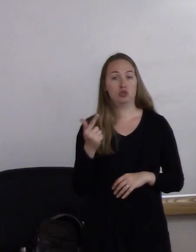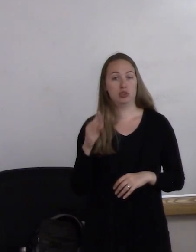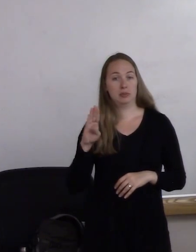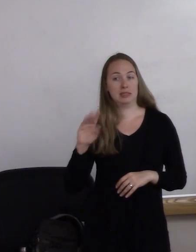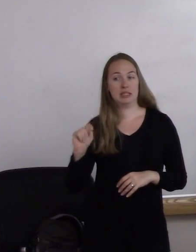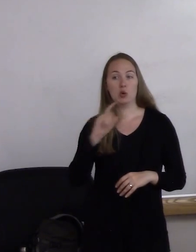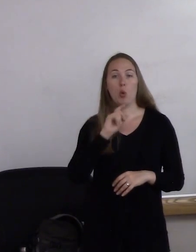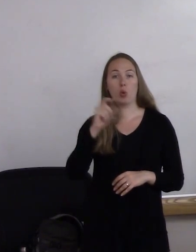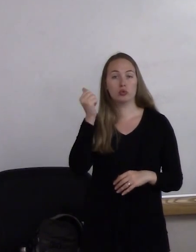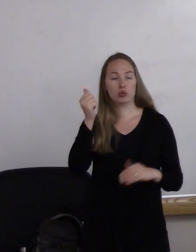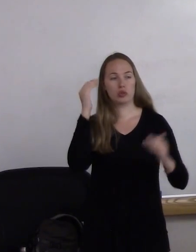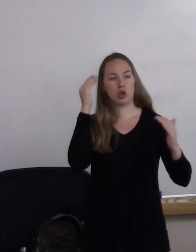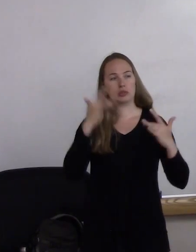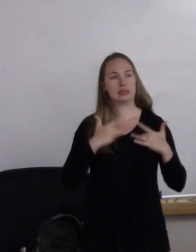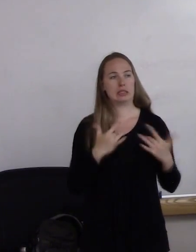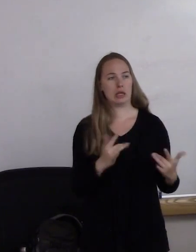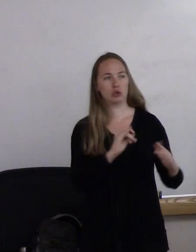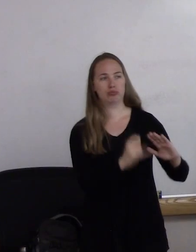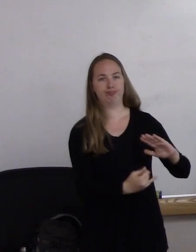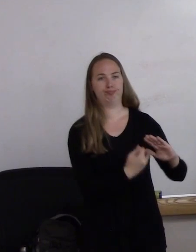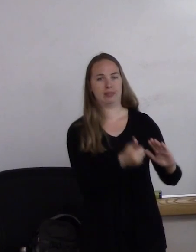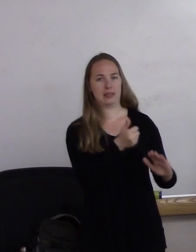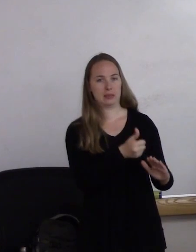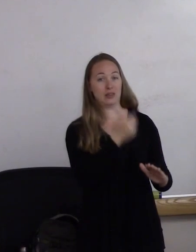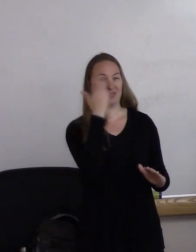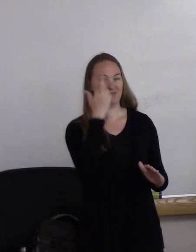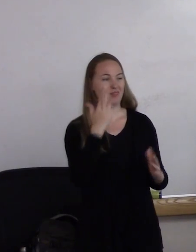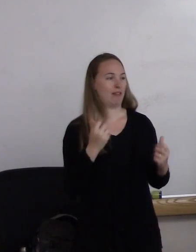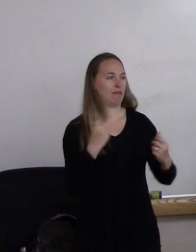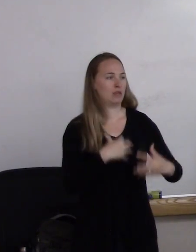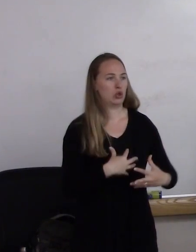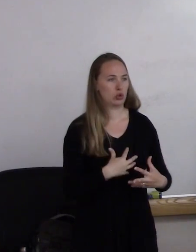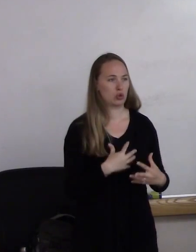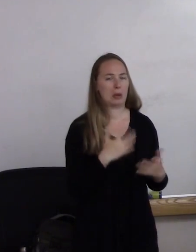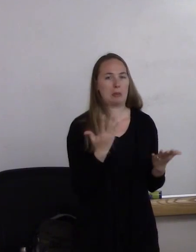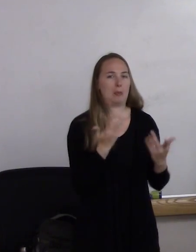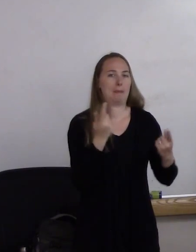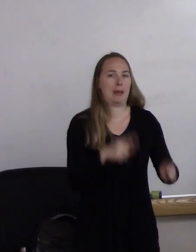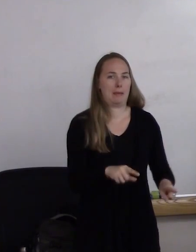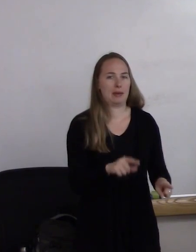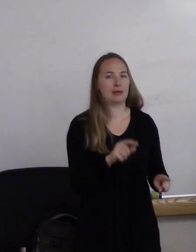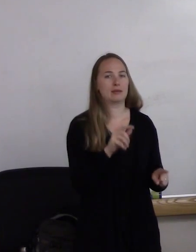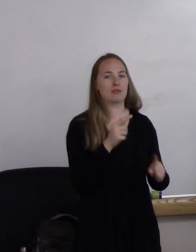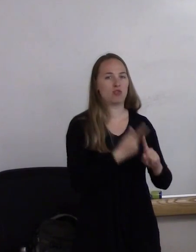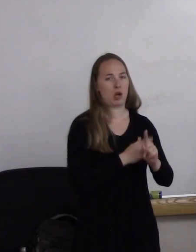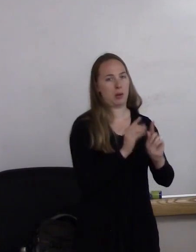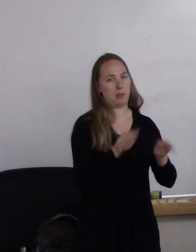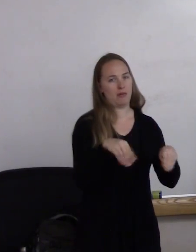often isolate themselves because of fear of what may happen to them from a provider.